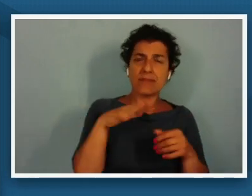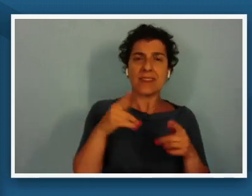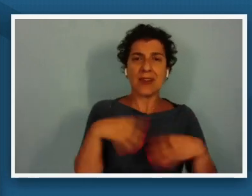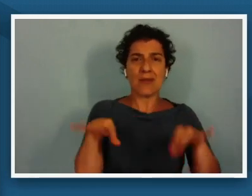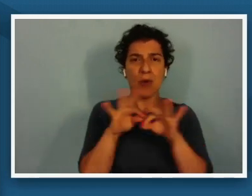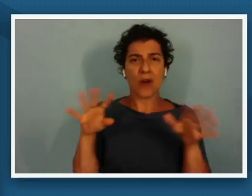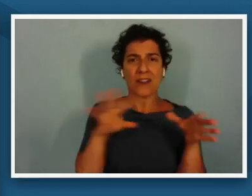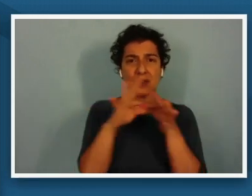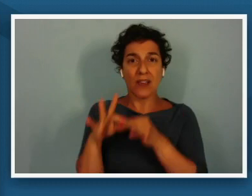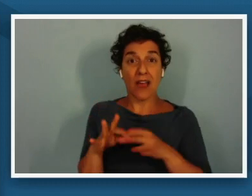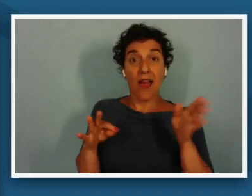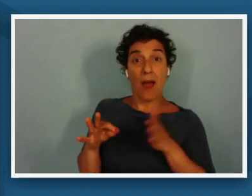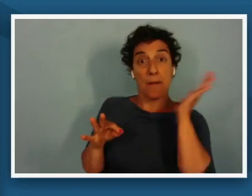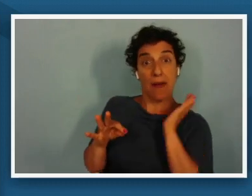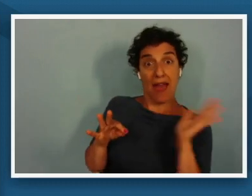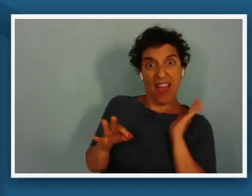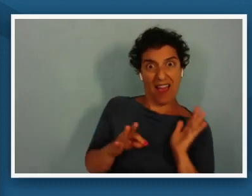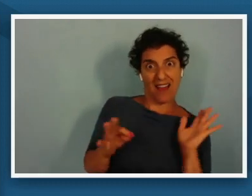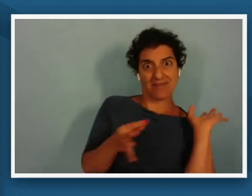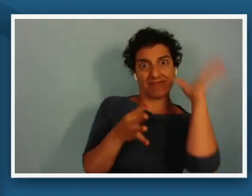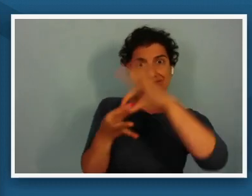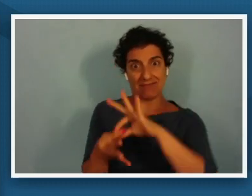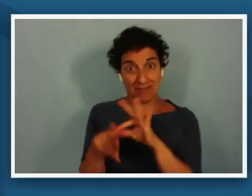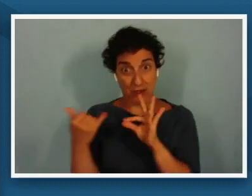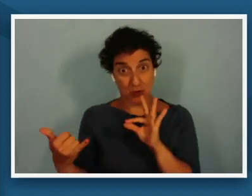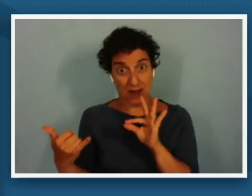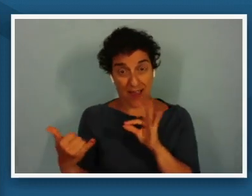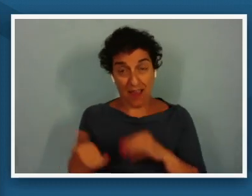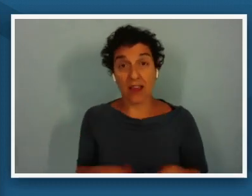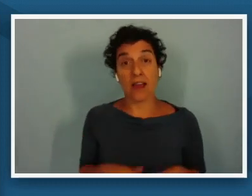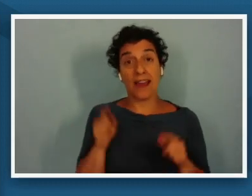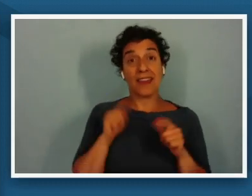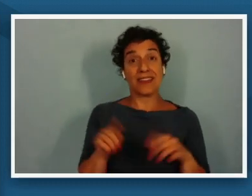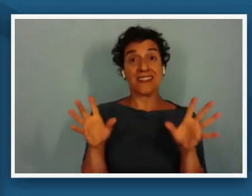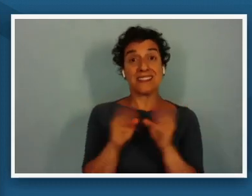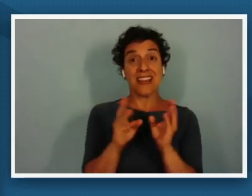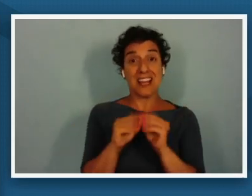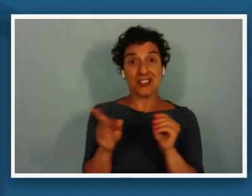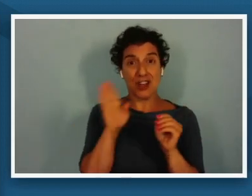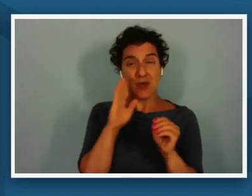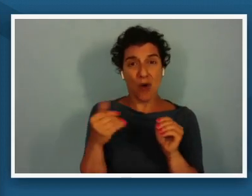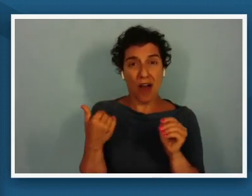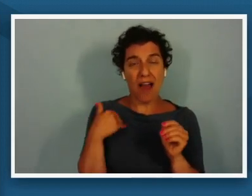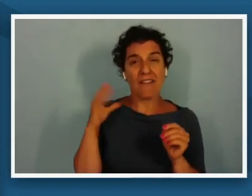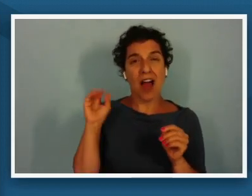to today in this session we're going to engage in